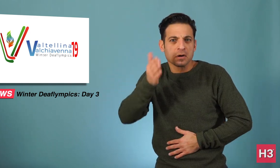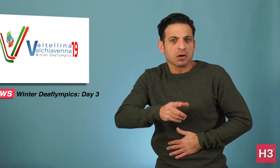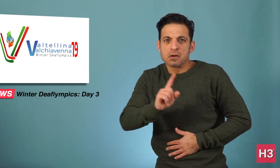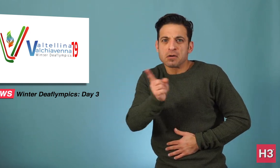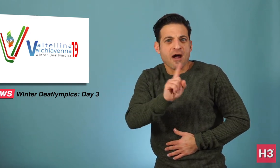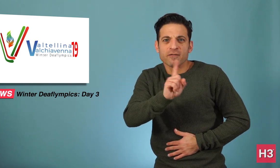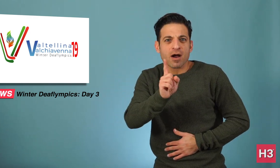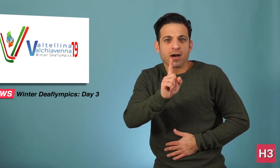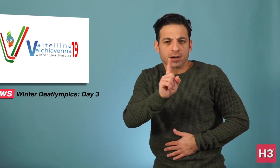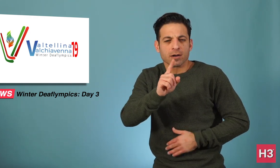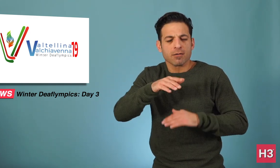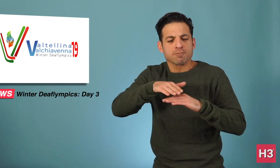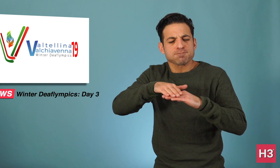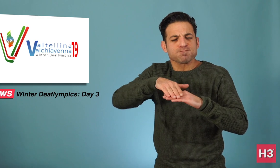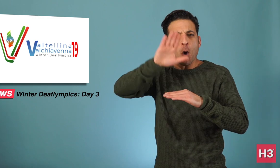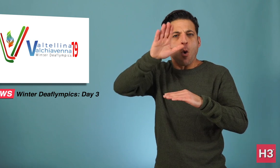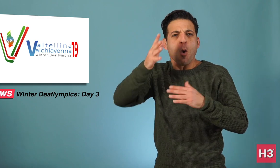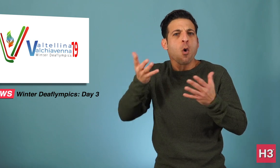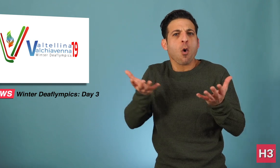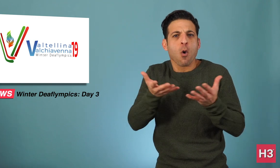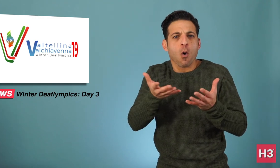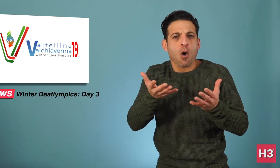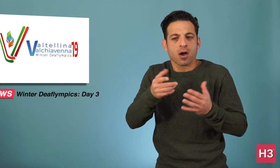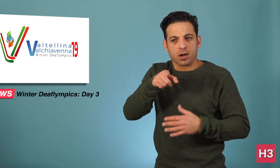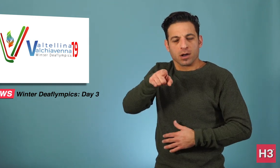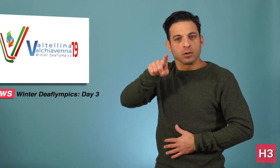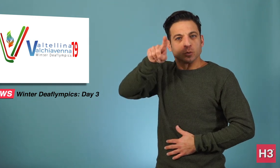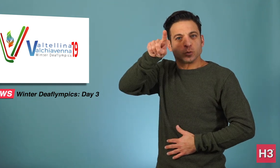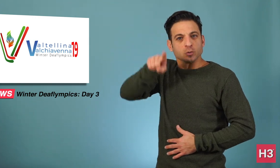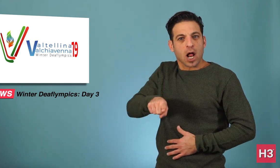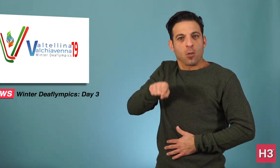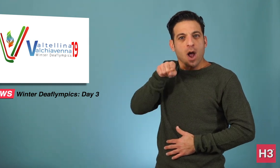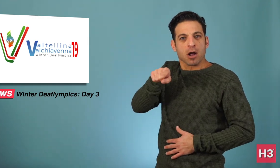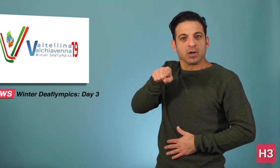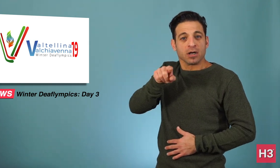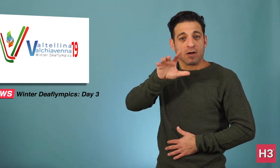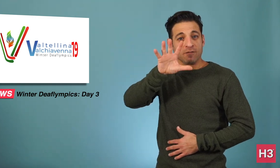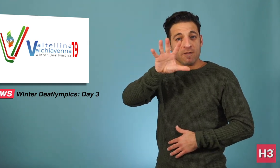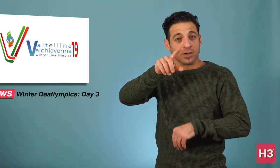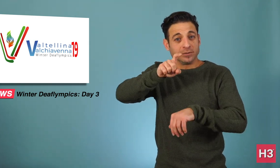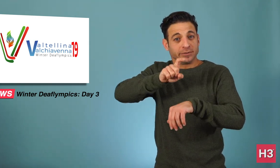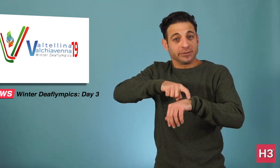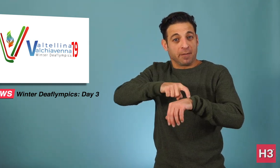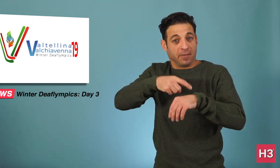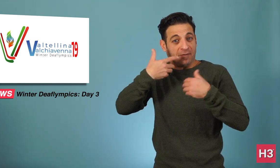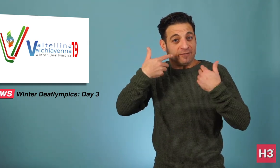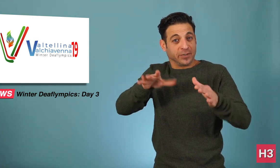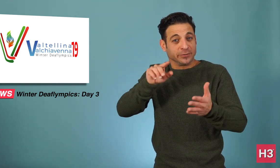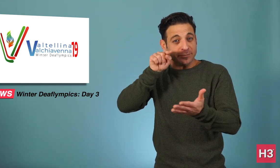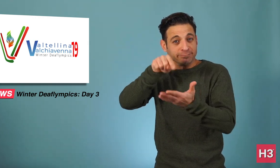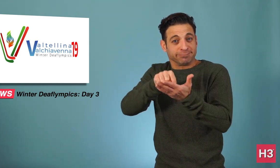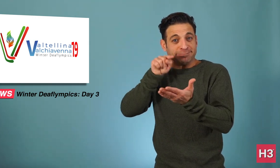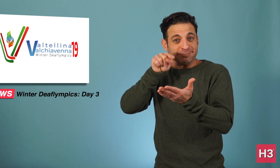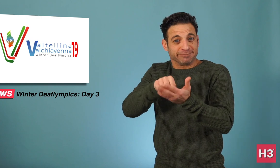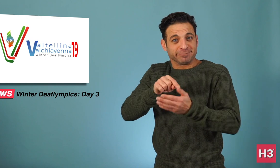held between January and March. It's been